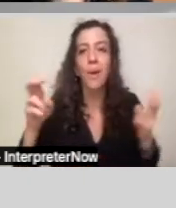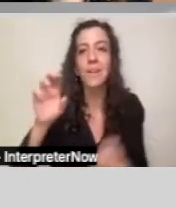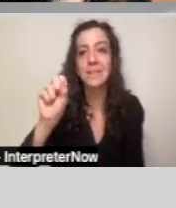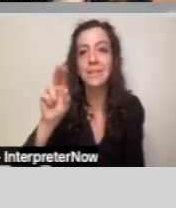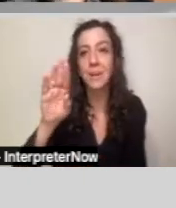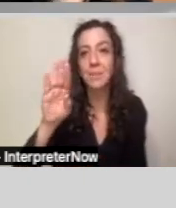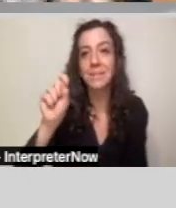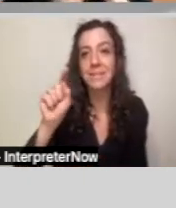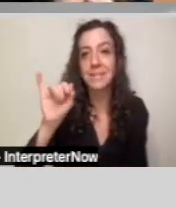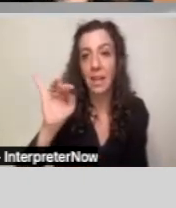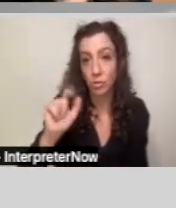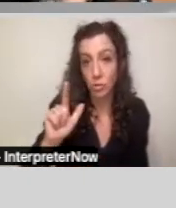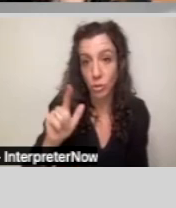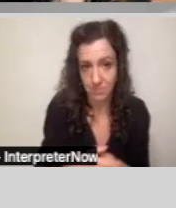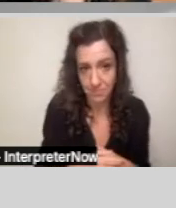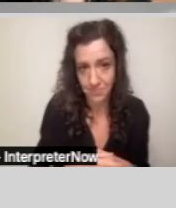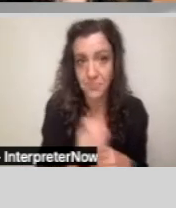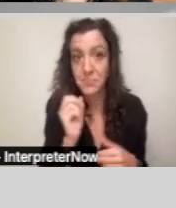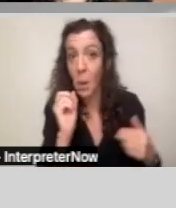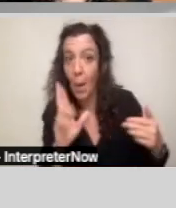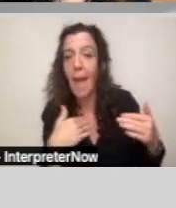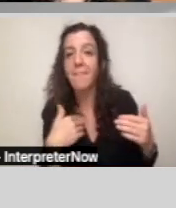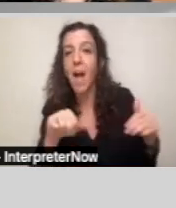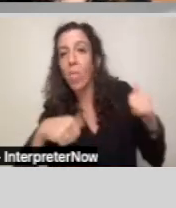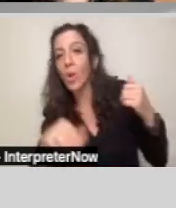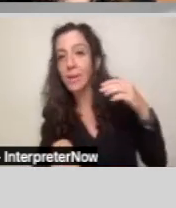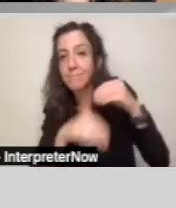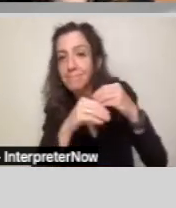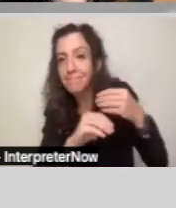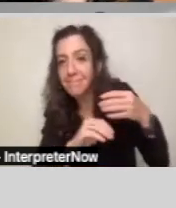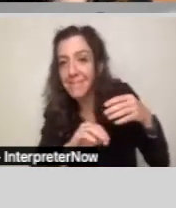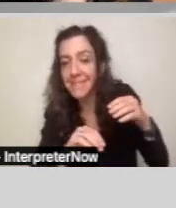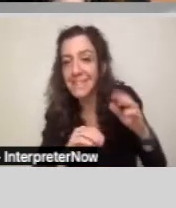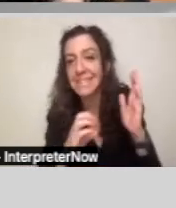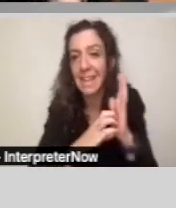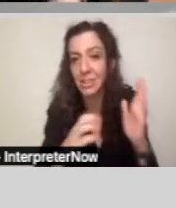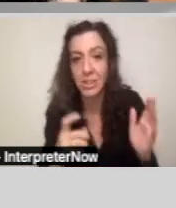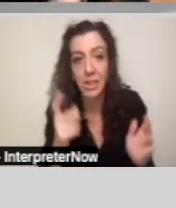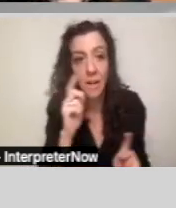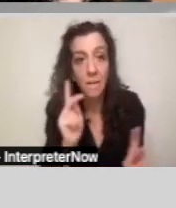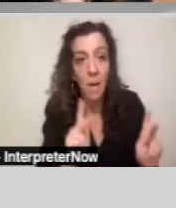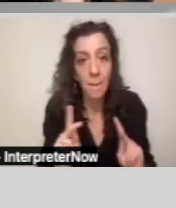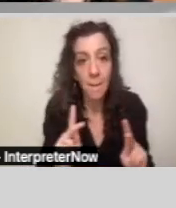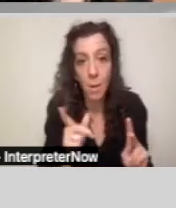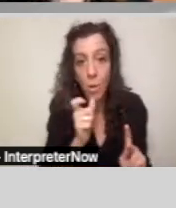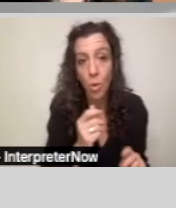Or there's another small section that for individuals who are ages 0-5, there's also